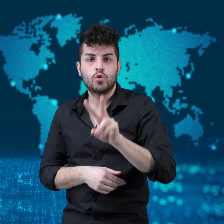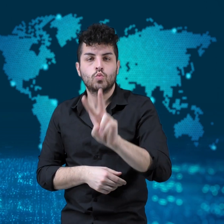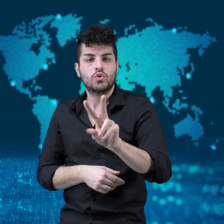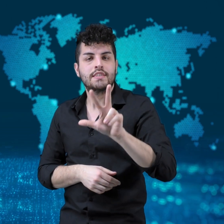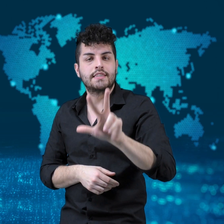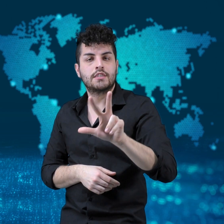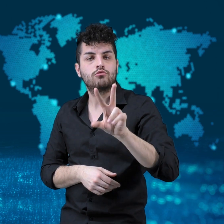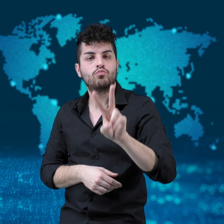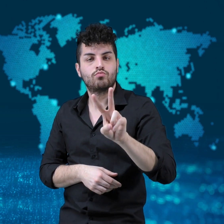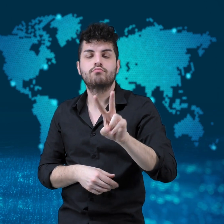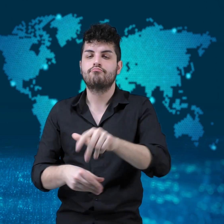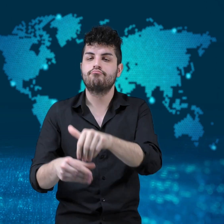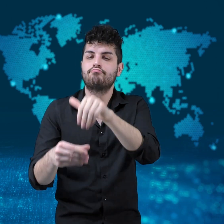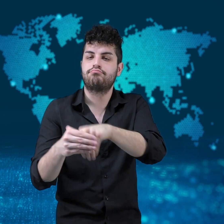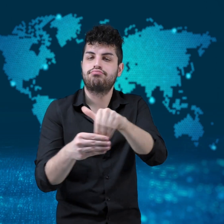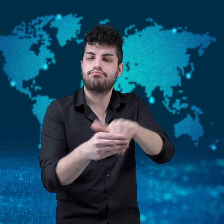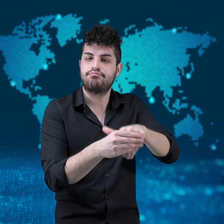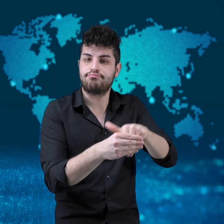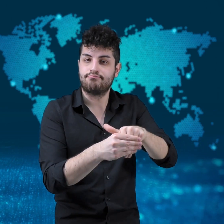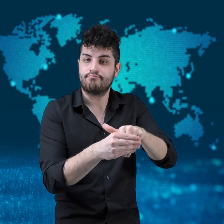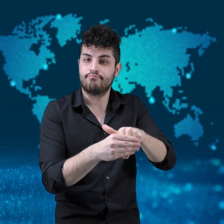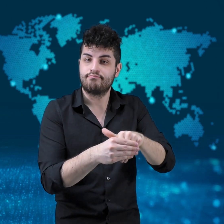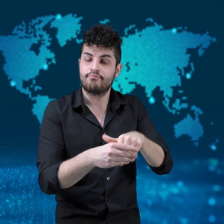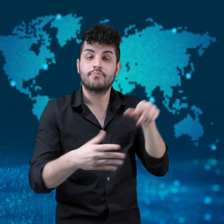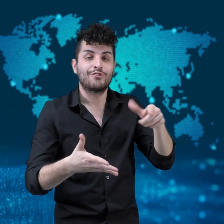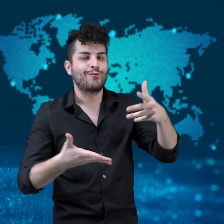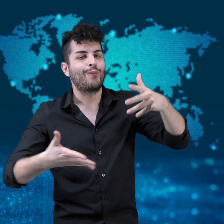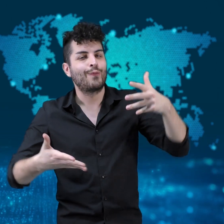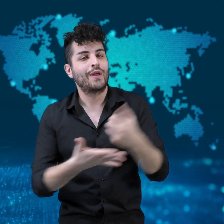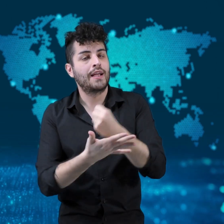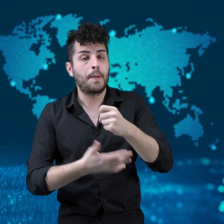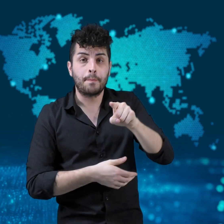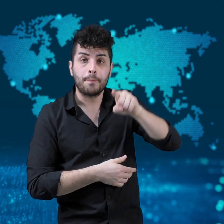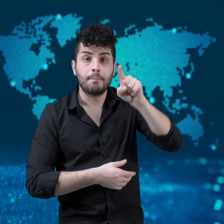and Trump won 232 electoral votes.